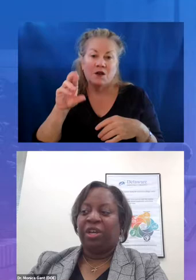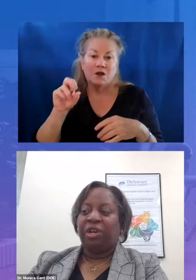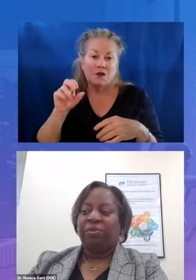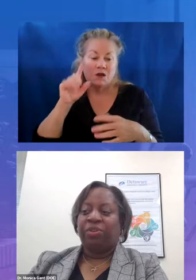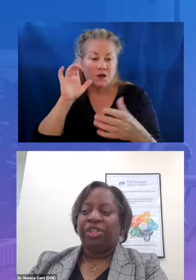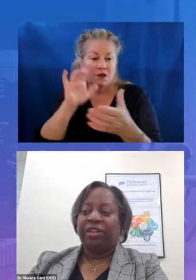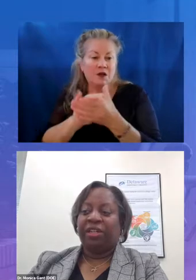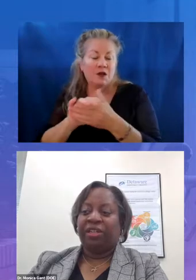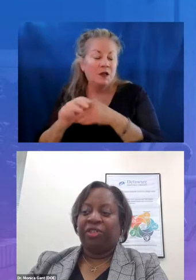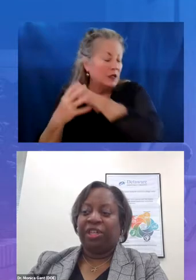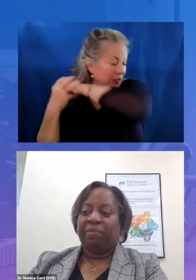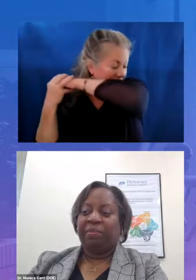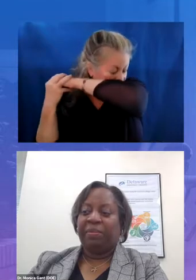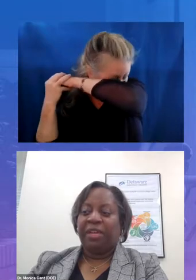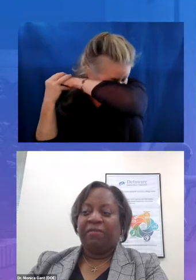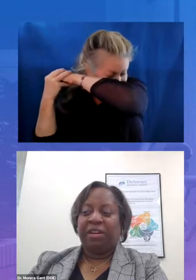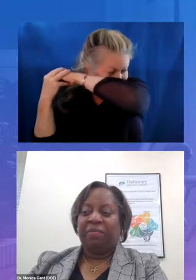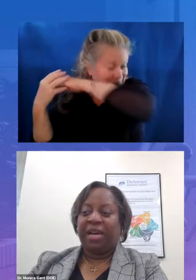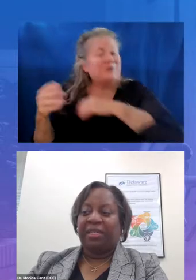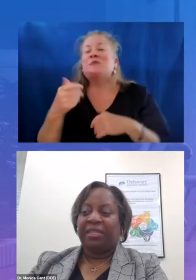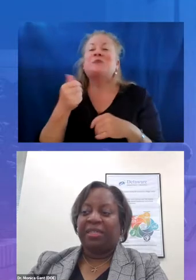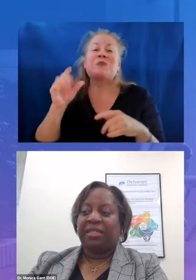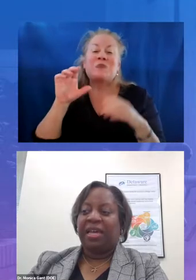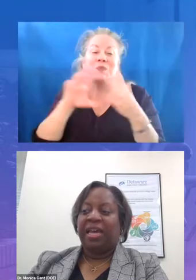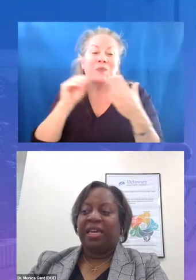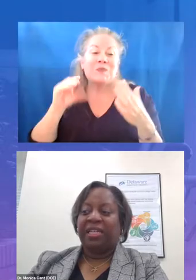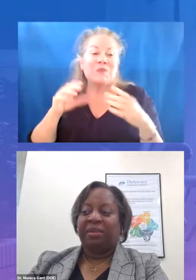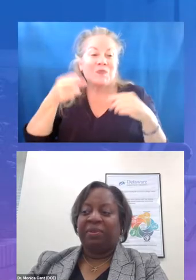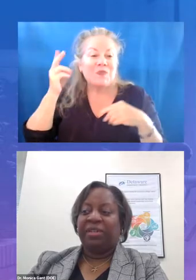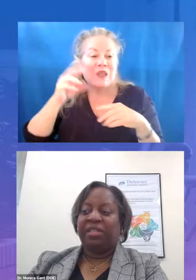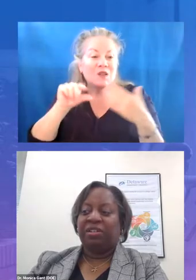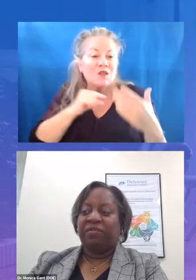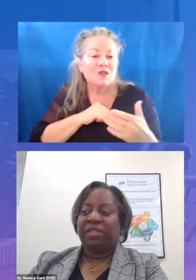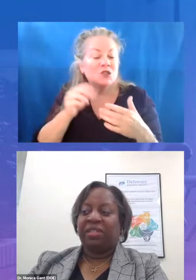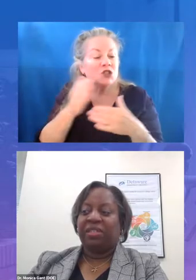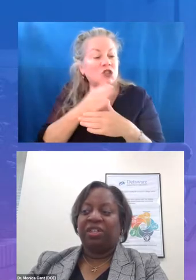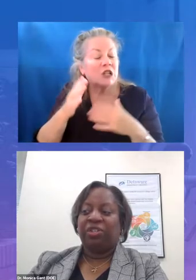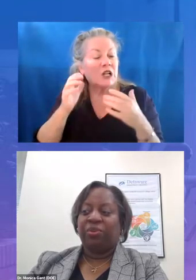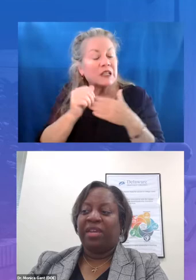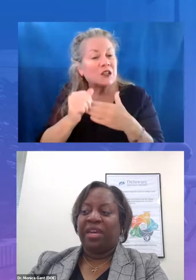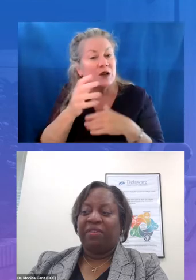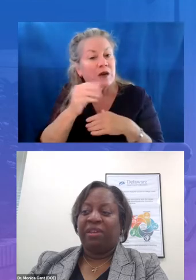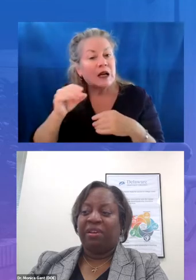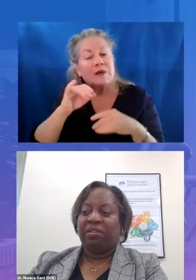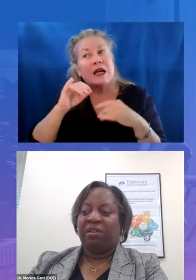through shared leadership innovative practices and exemplary services to ensure that every learner